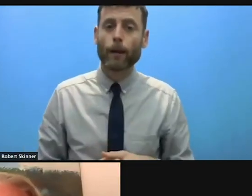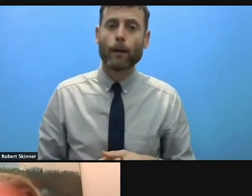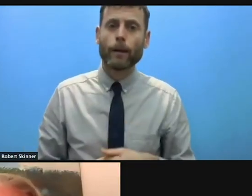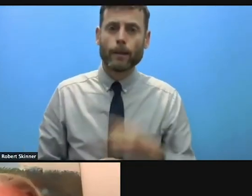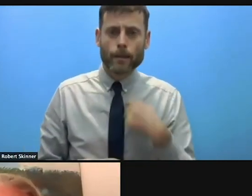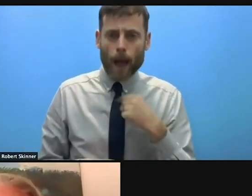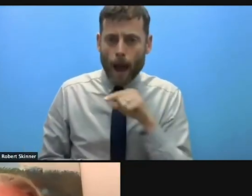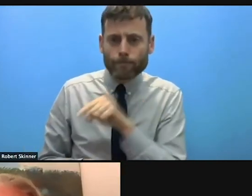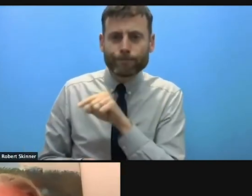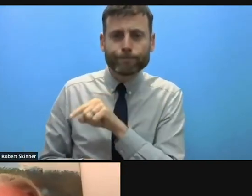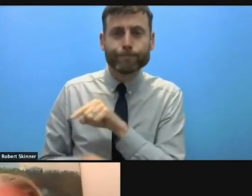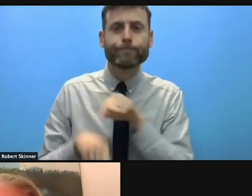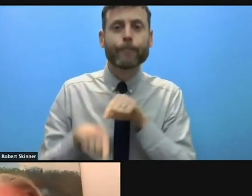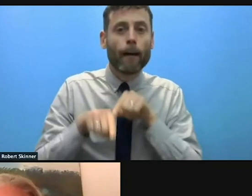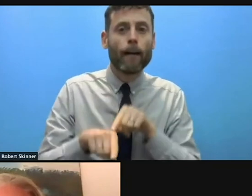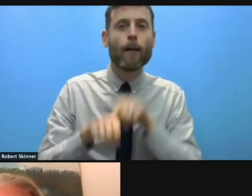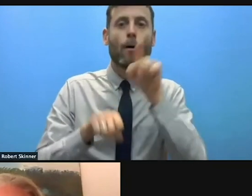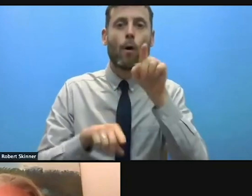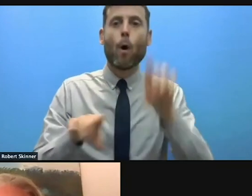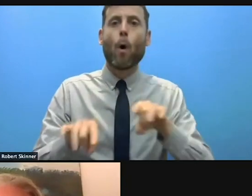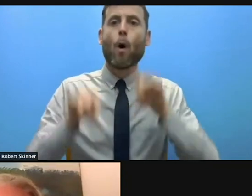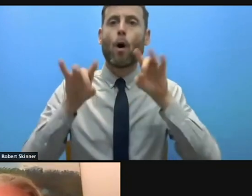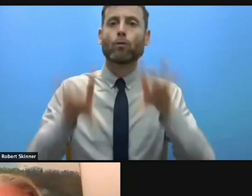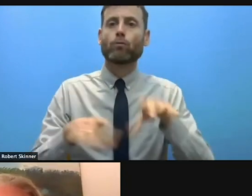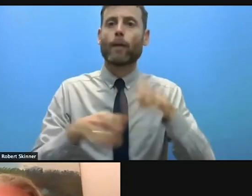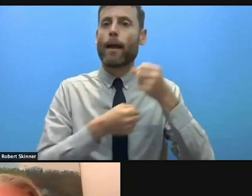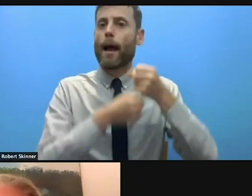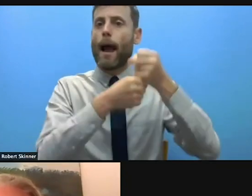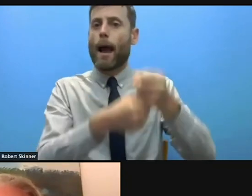the Australia's ambassador and permanent representative to the UN in Geneva.